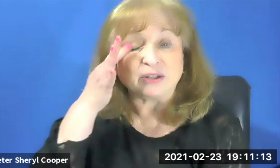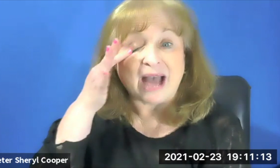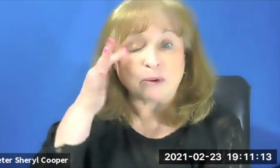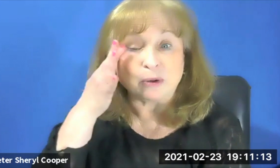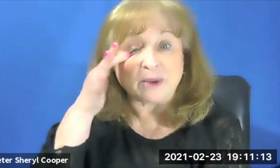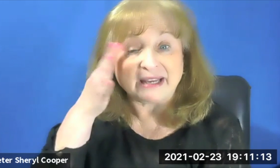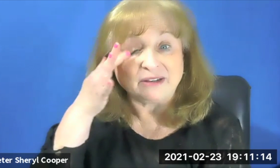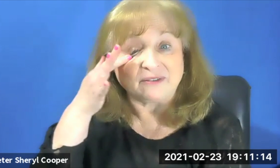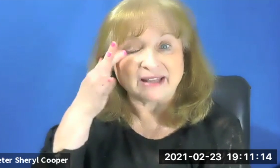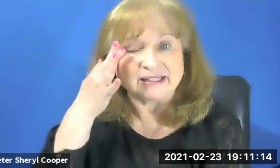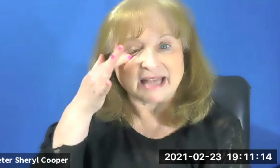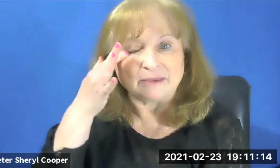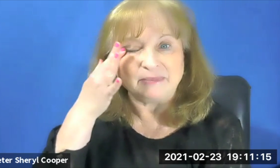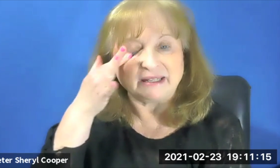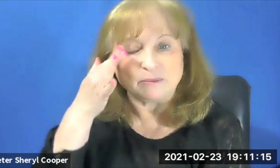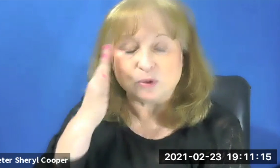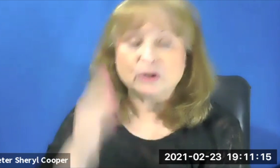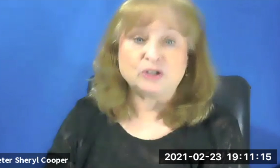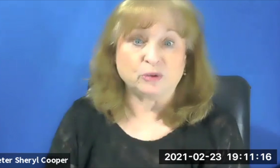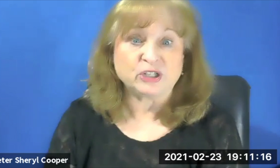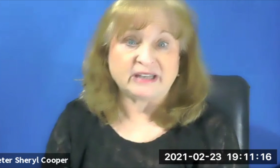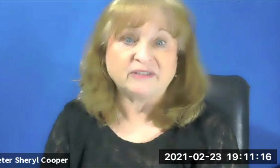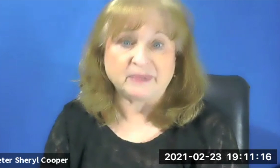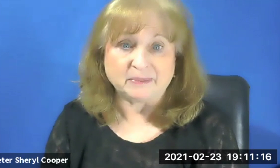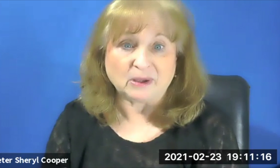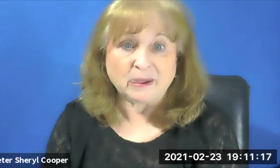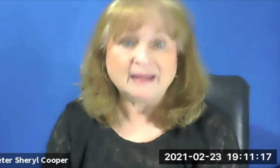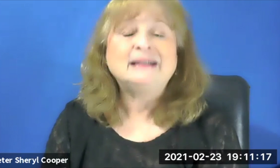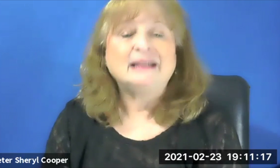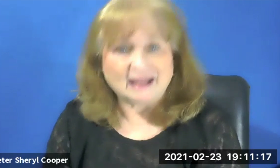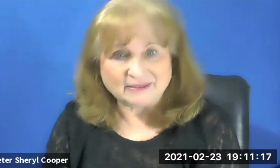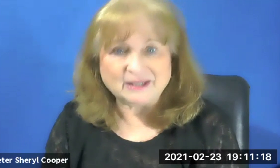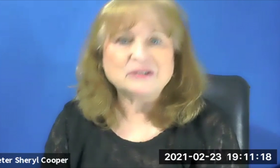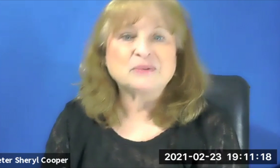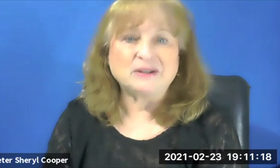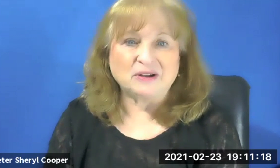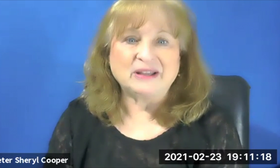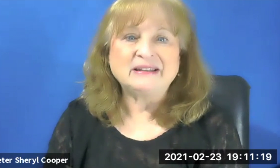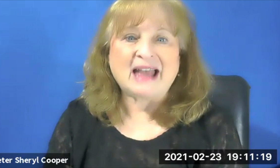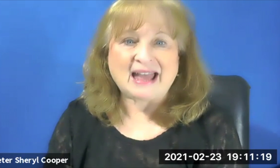Hour Way events and meeting more Jewish deaf people . The years went on.